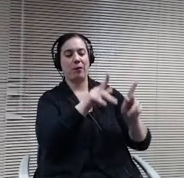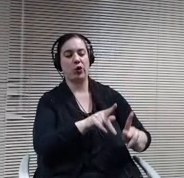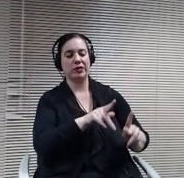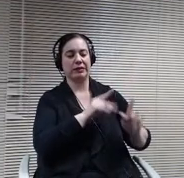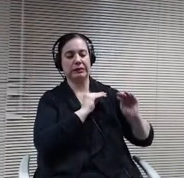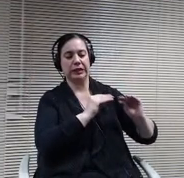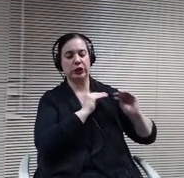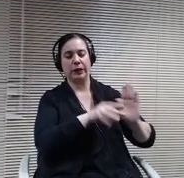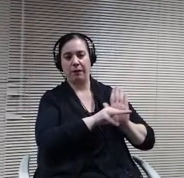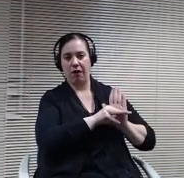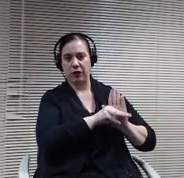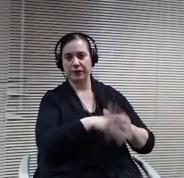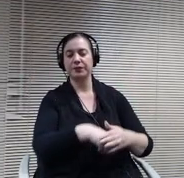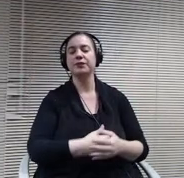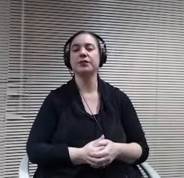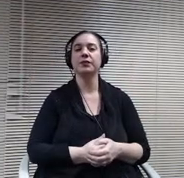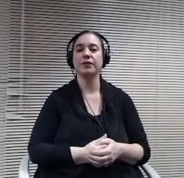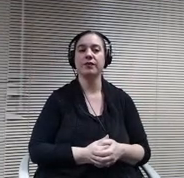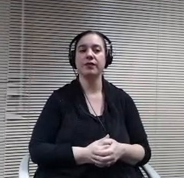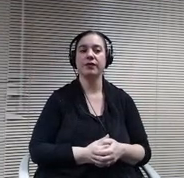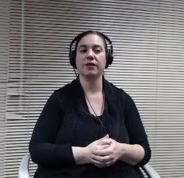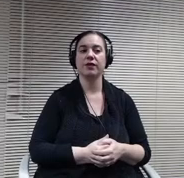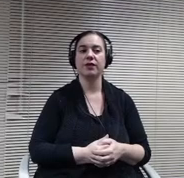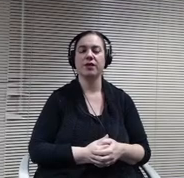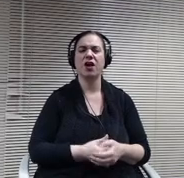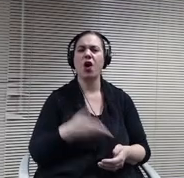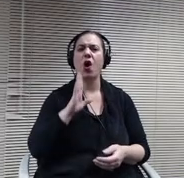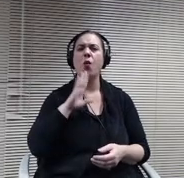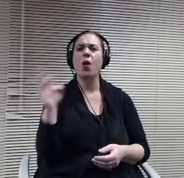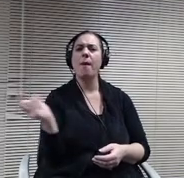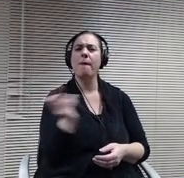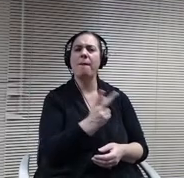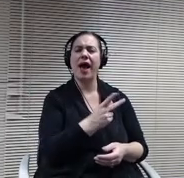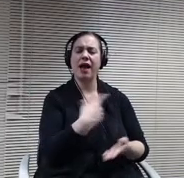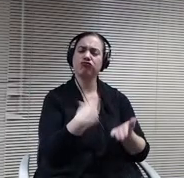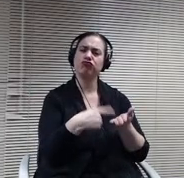Will will come back and talk to you again. Probably on the study